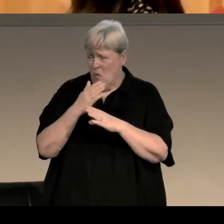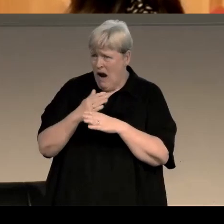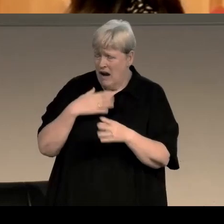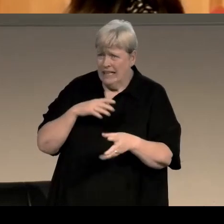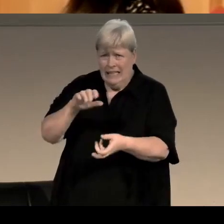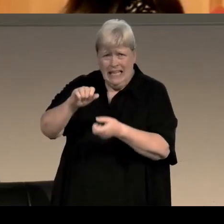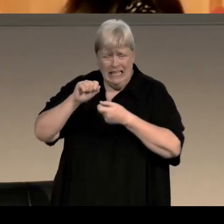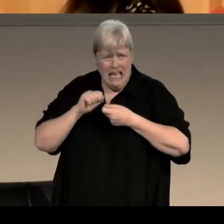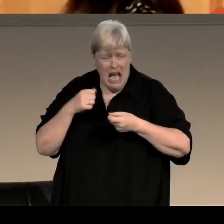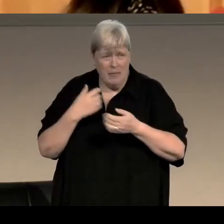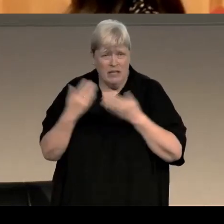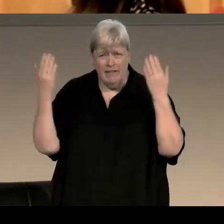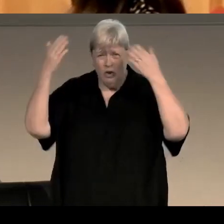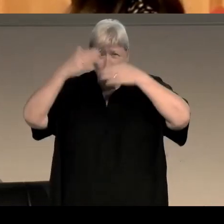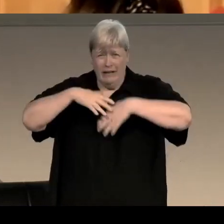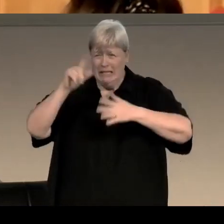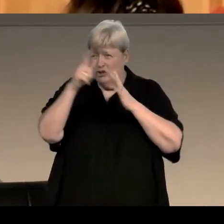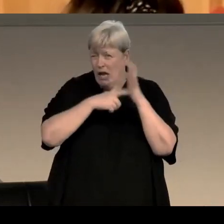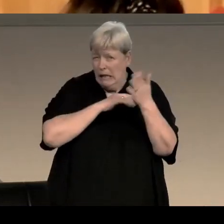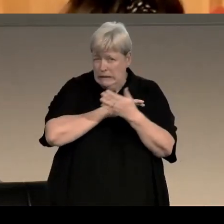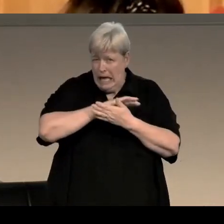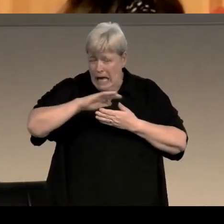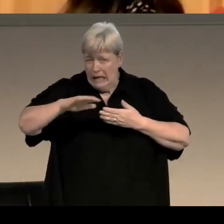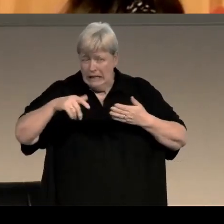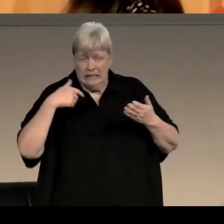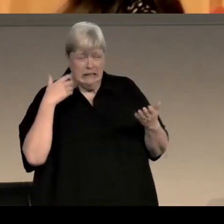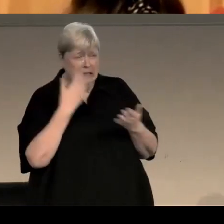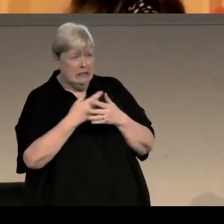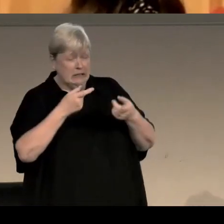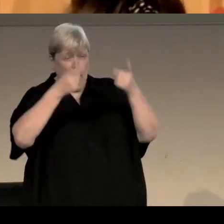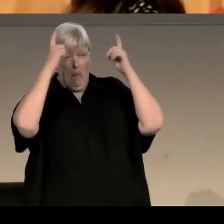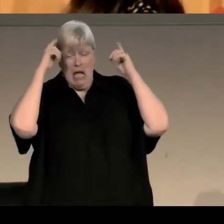and then you've got the darkness of Jekyll and Hyde, and The Master of Balantree and Weir of Hermiston,